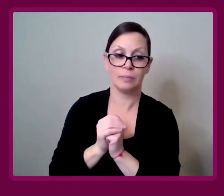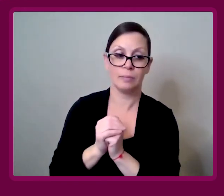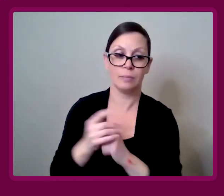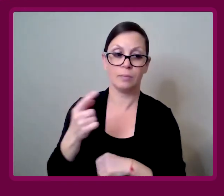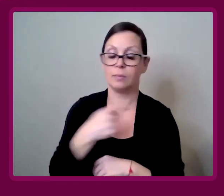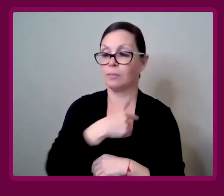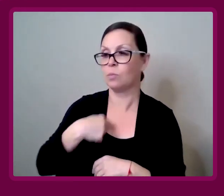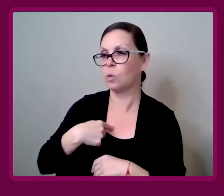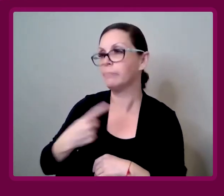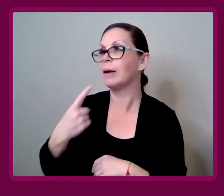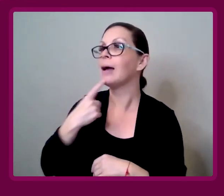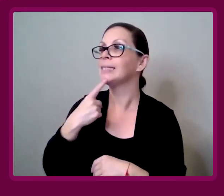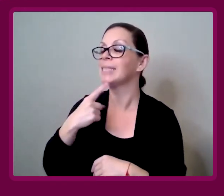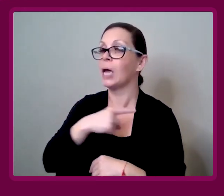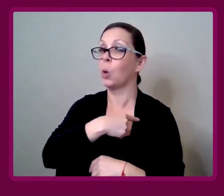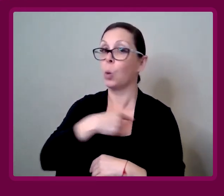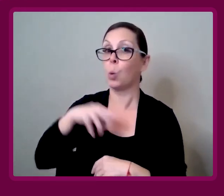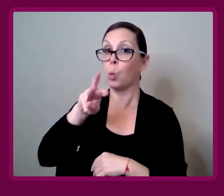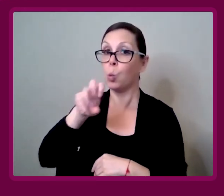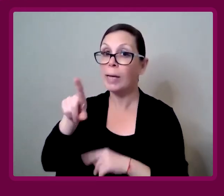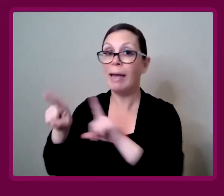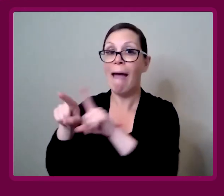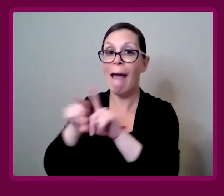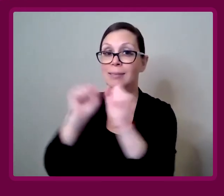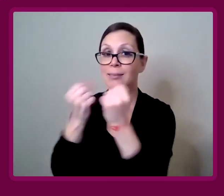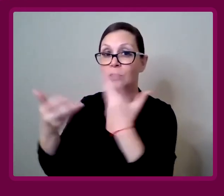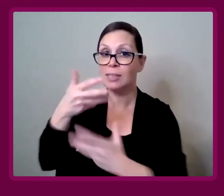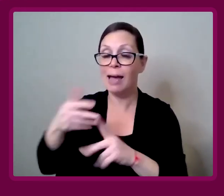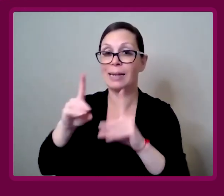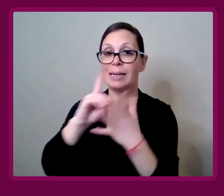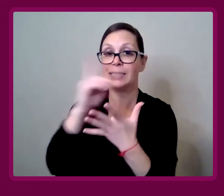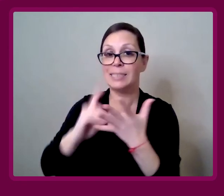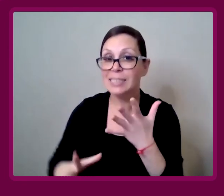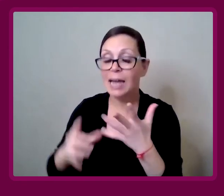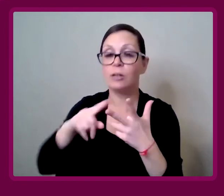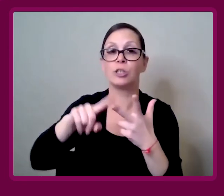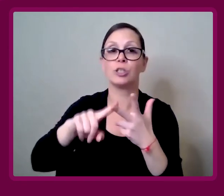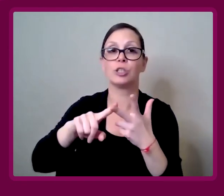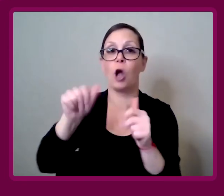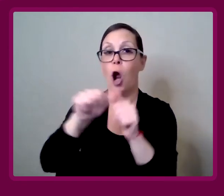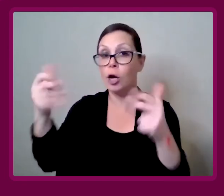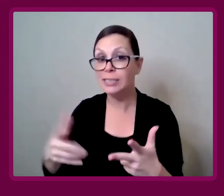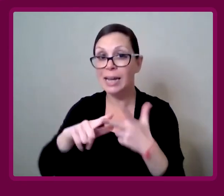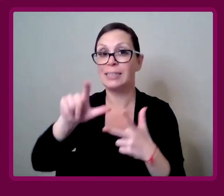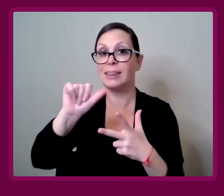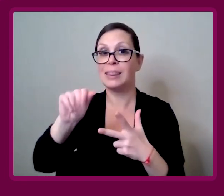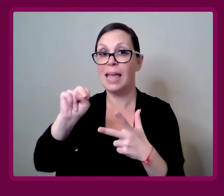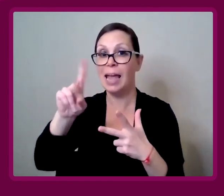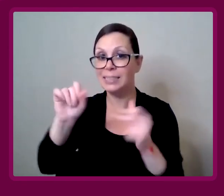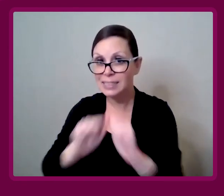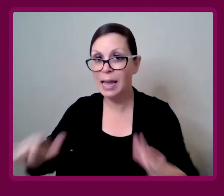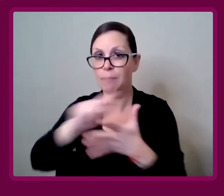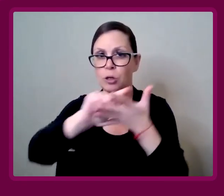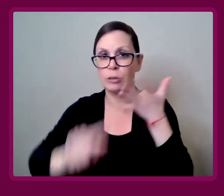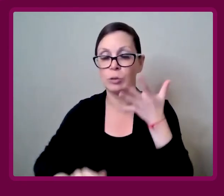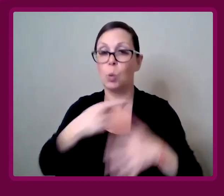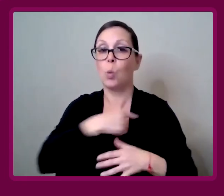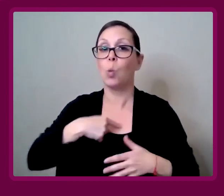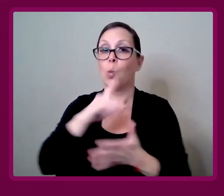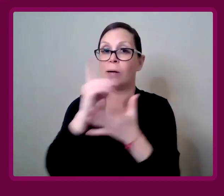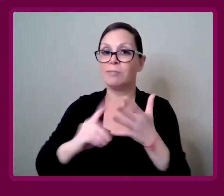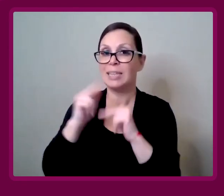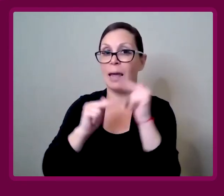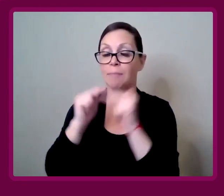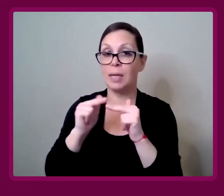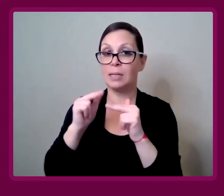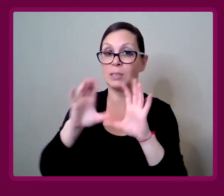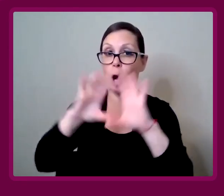We, I say we, as a society, designers, architects, landscapers, we have designed and built our